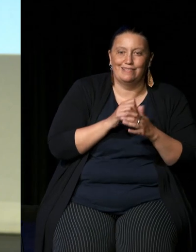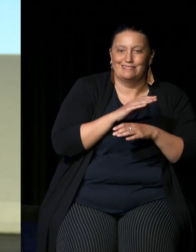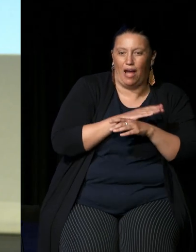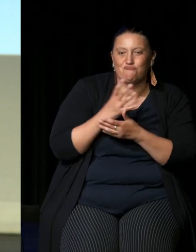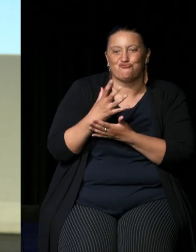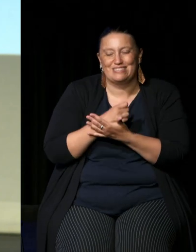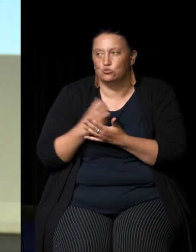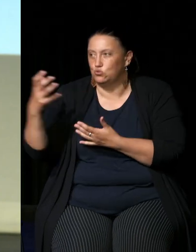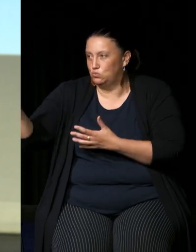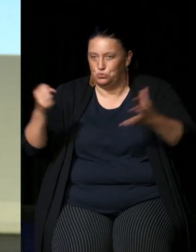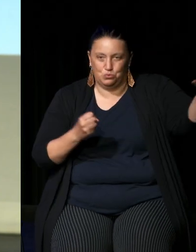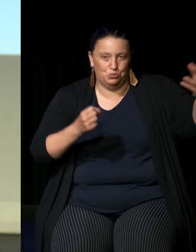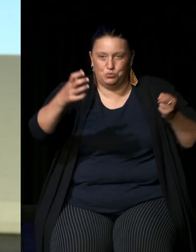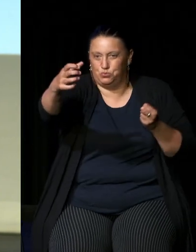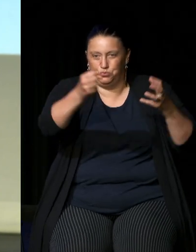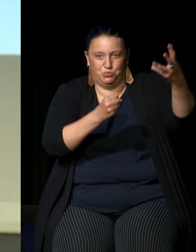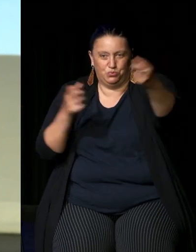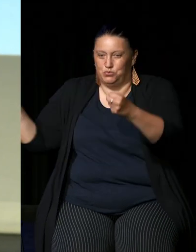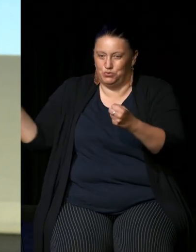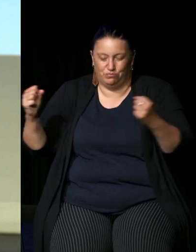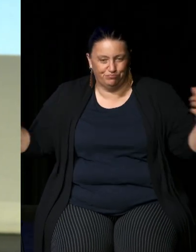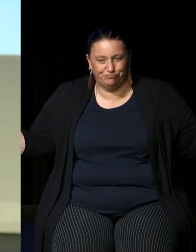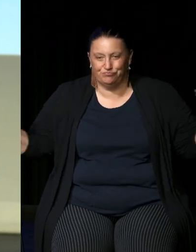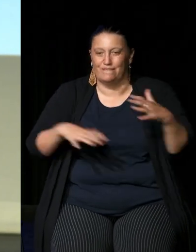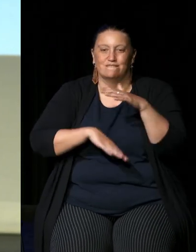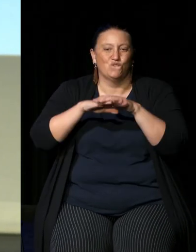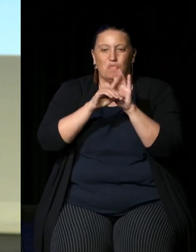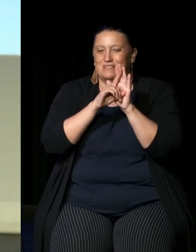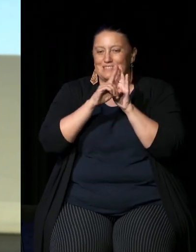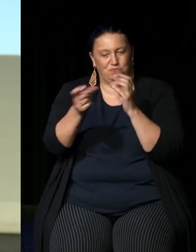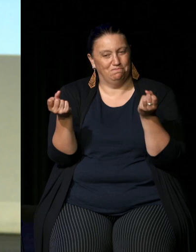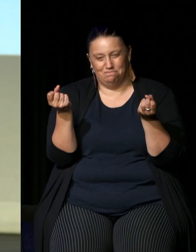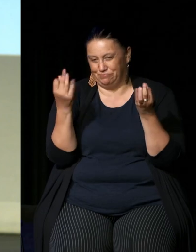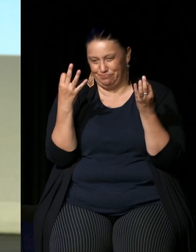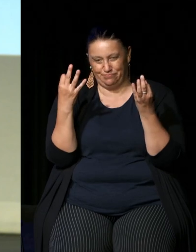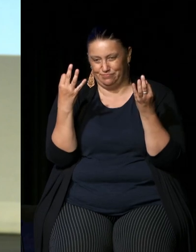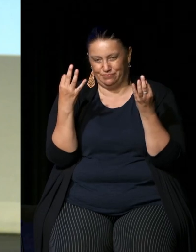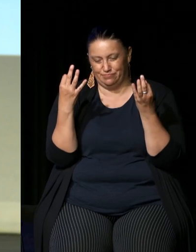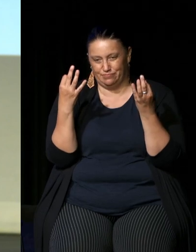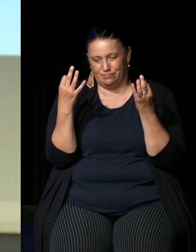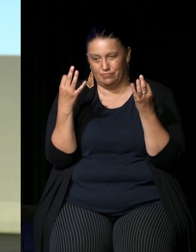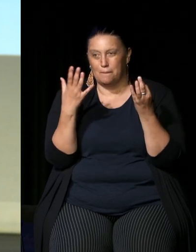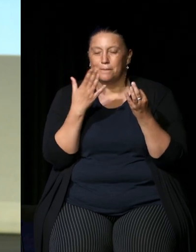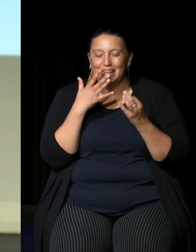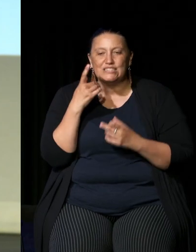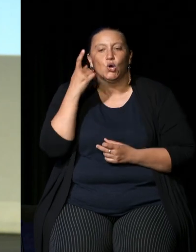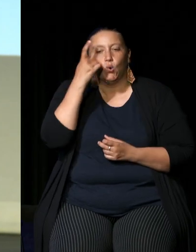to bring together that scope of representation so it you could you should consider it a sample like